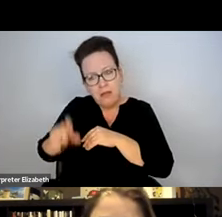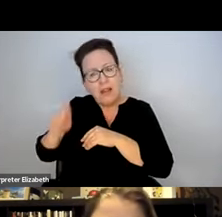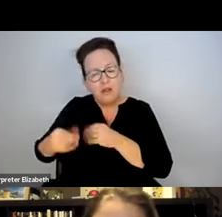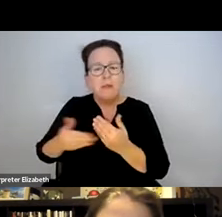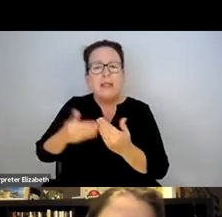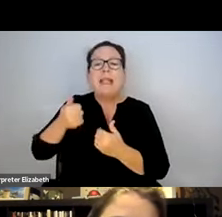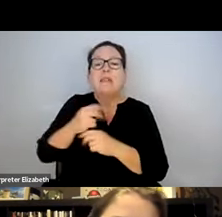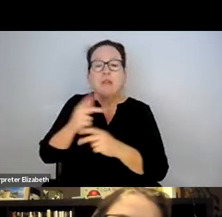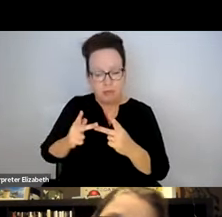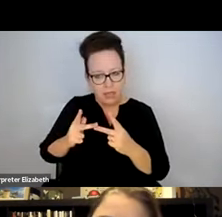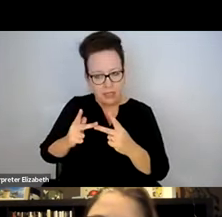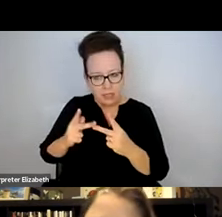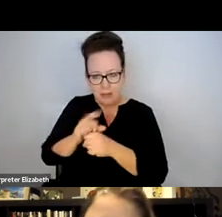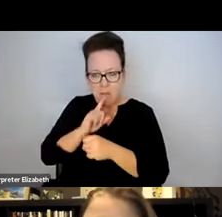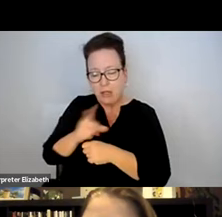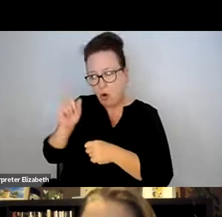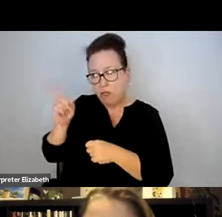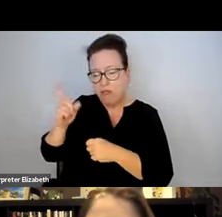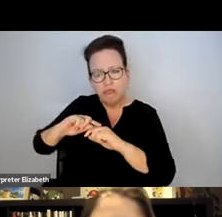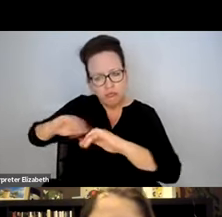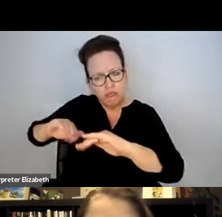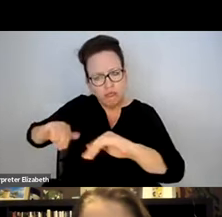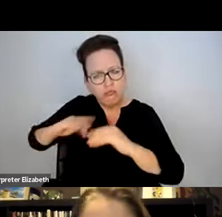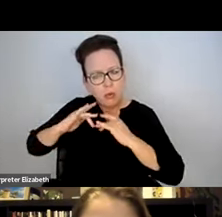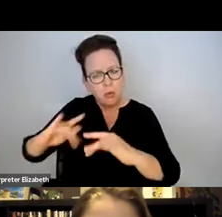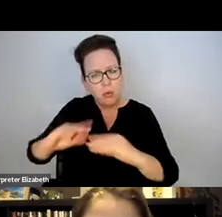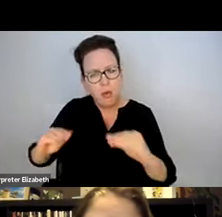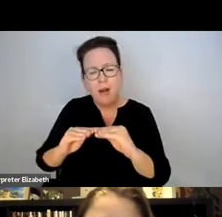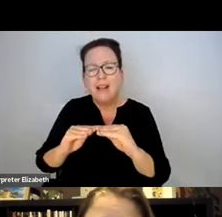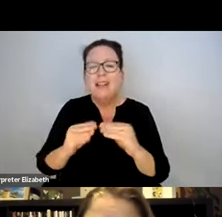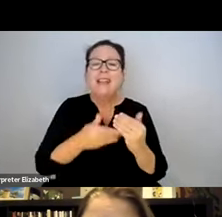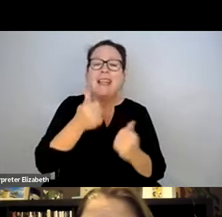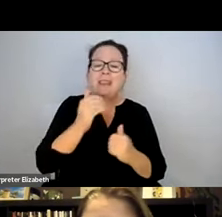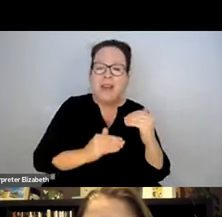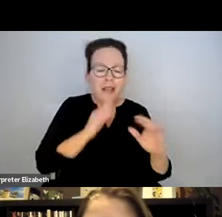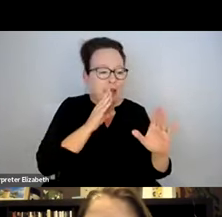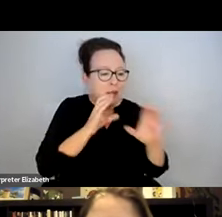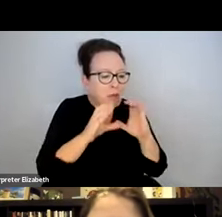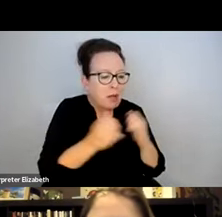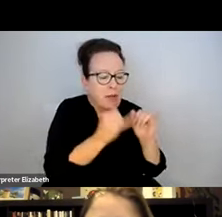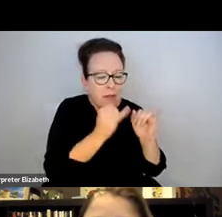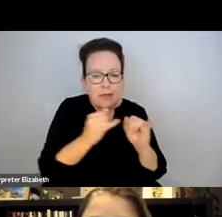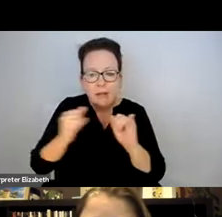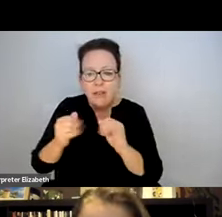ON STAFF CONTRACTS WITH FOLKS TO CLEAR OUTSIDE THE BUILDINGS. THOSE SHOULD BE EASIER PLACES TO GET STARTED THAN MAYBE TRYING TO COMMUNICATE IT TO AN